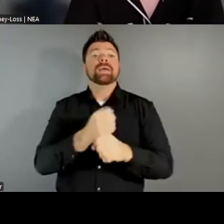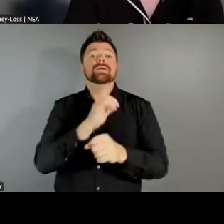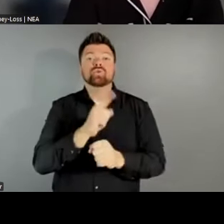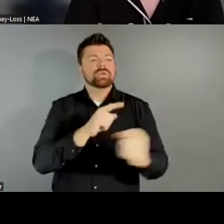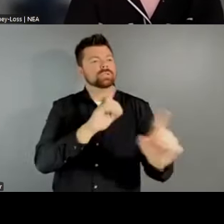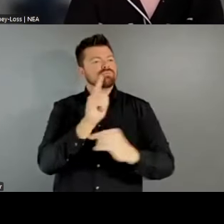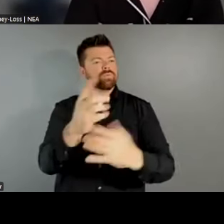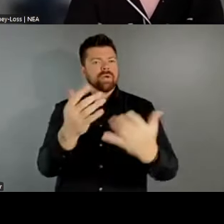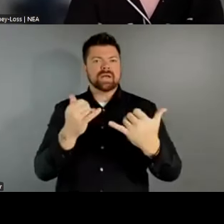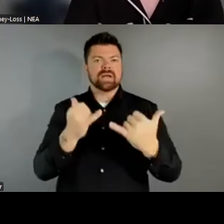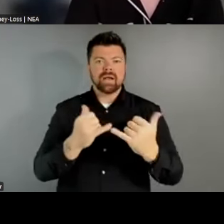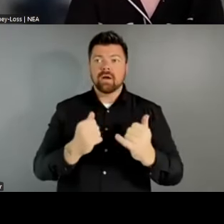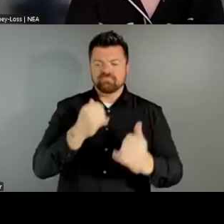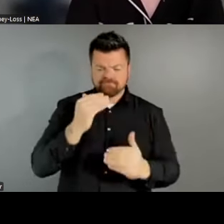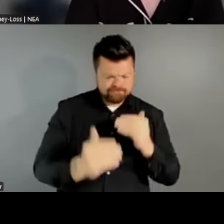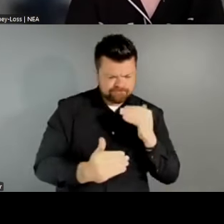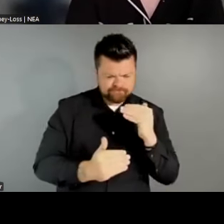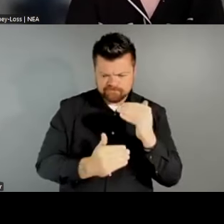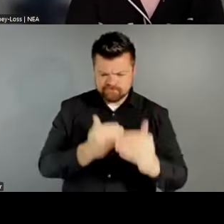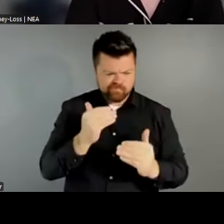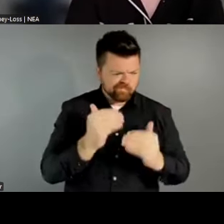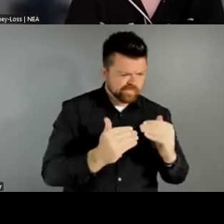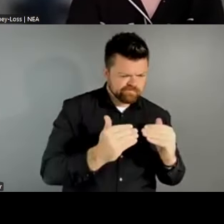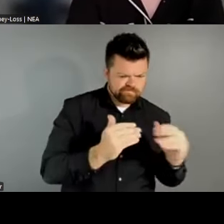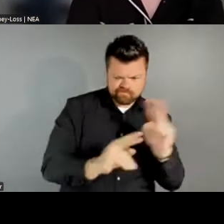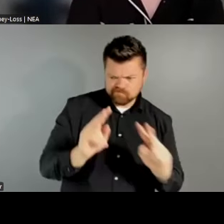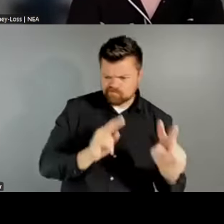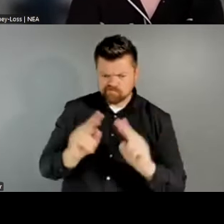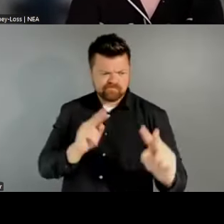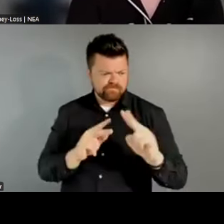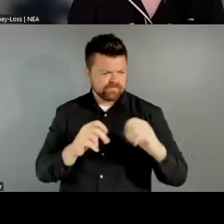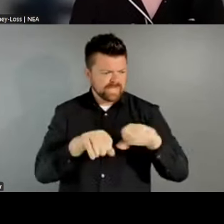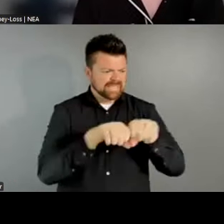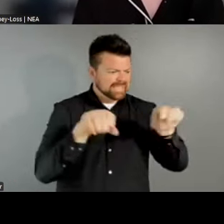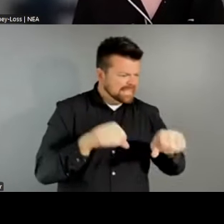that we're keeping our eye on a sustainable system of current data collection and distribution. This